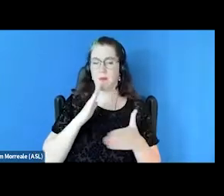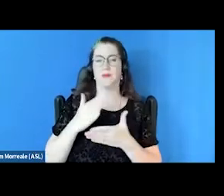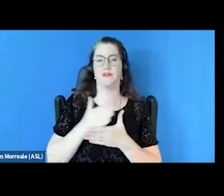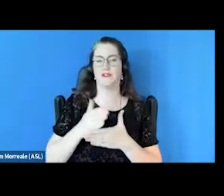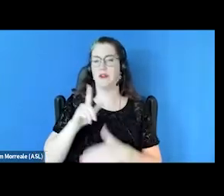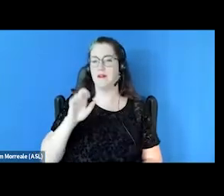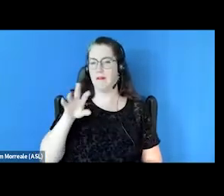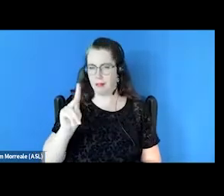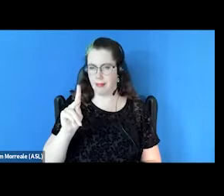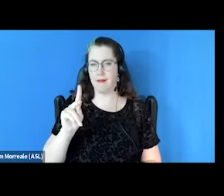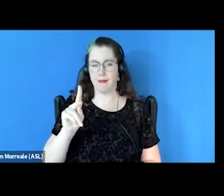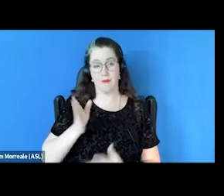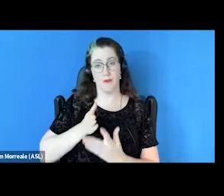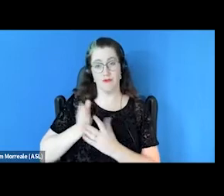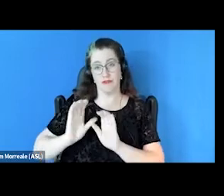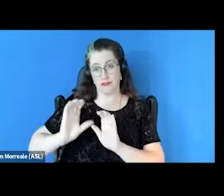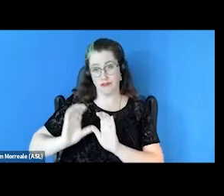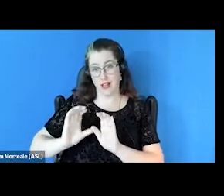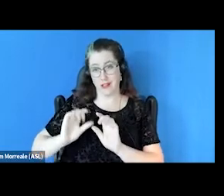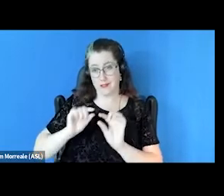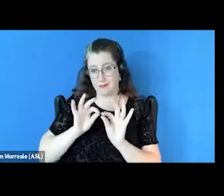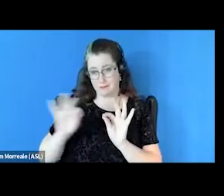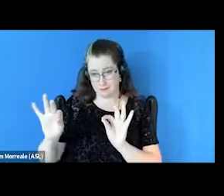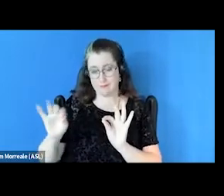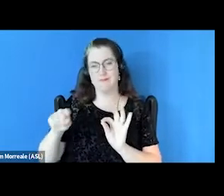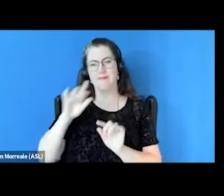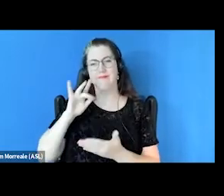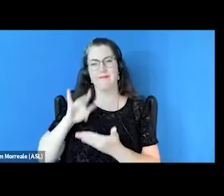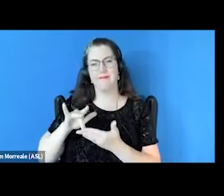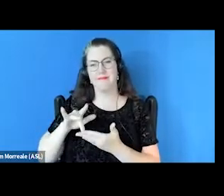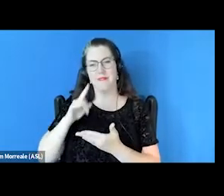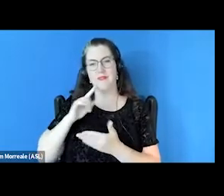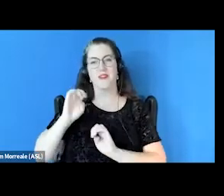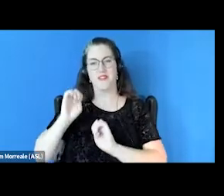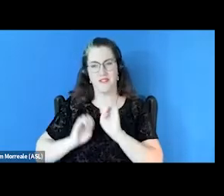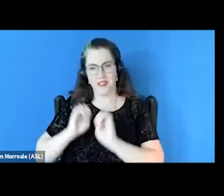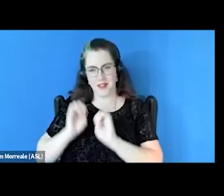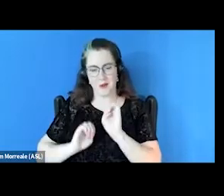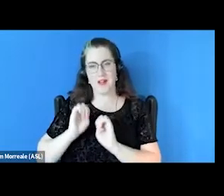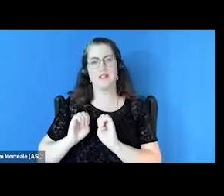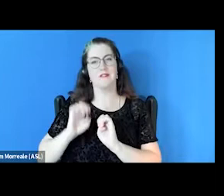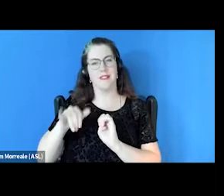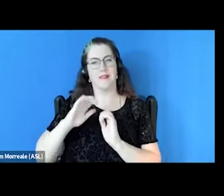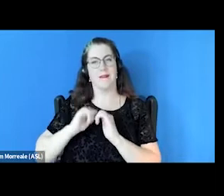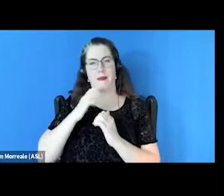in the chat with the evaluation link. That's how you'll get your certificate of participation